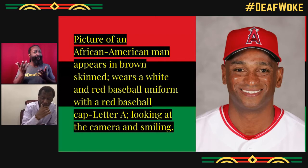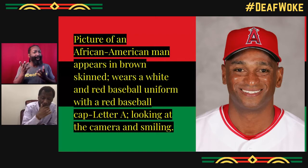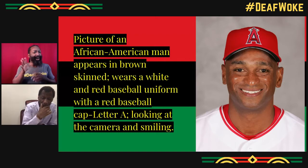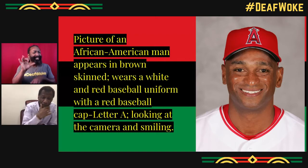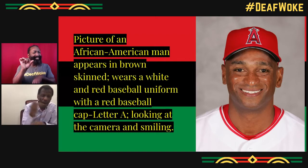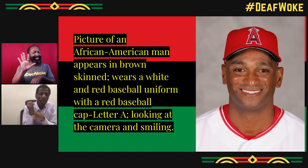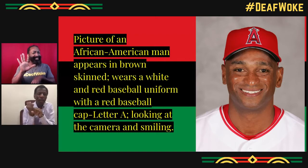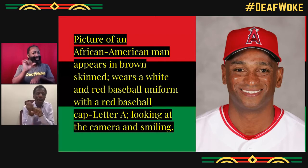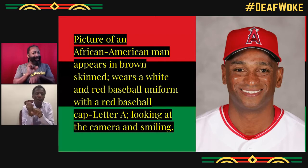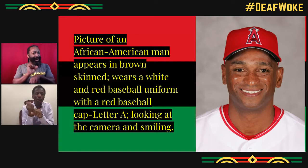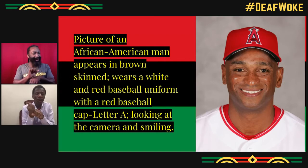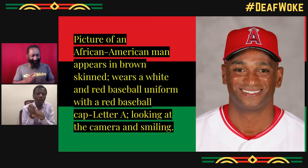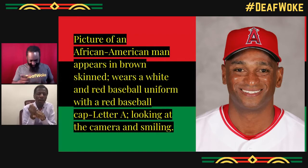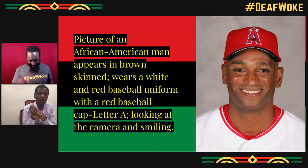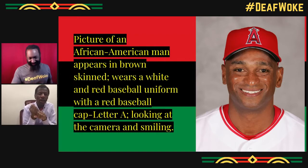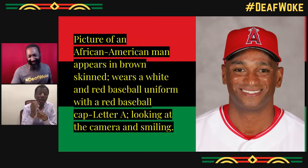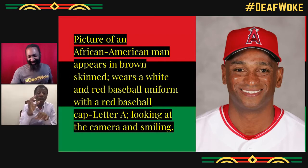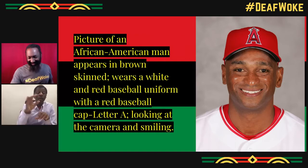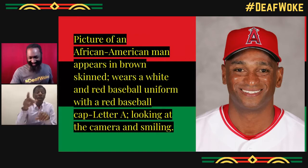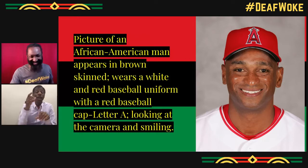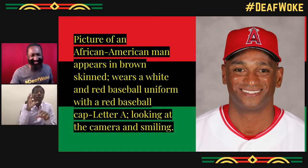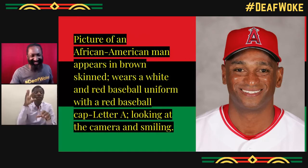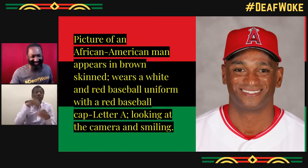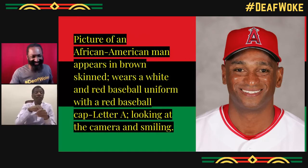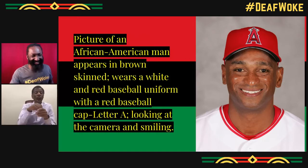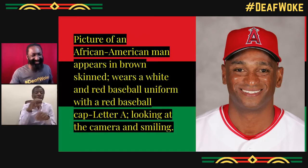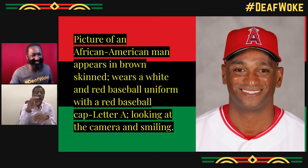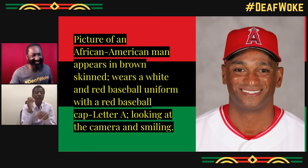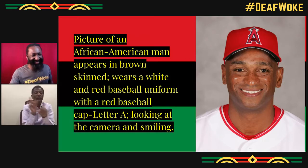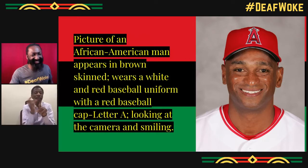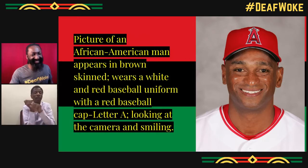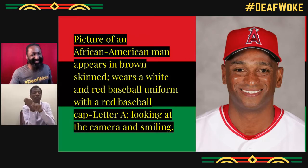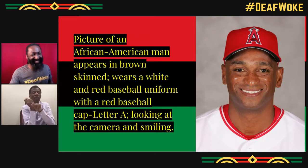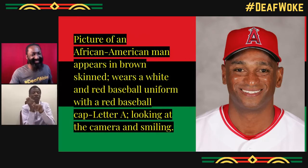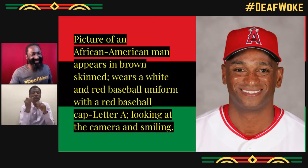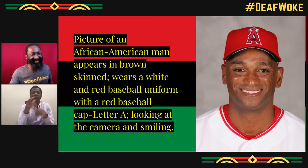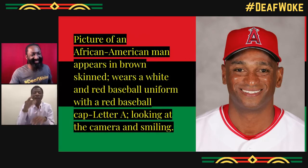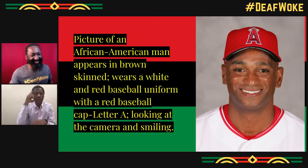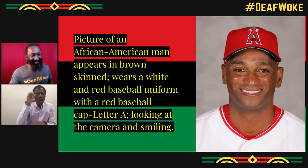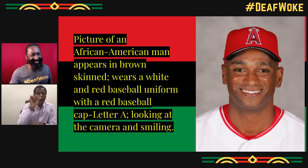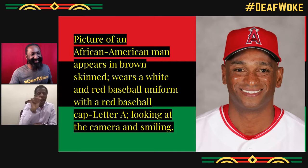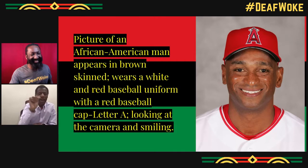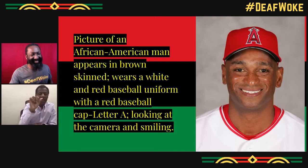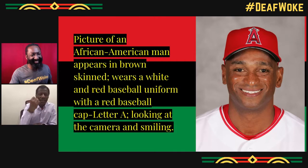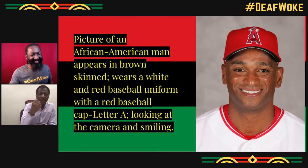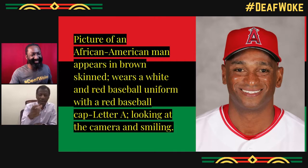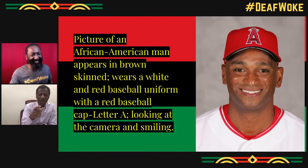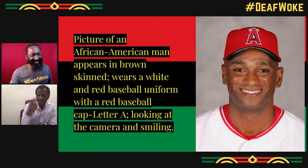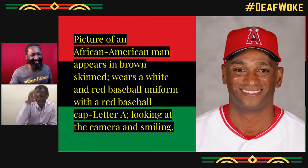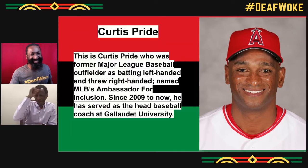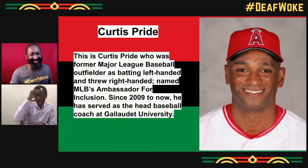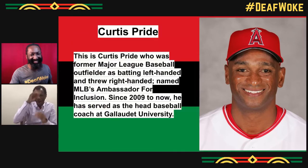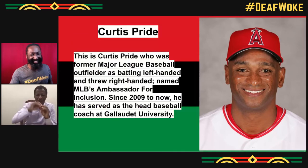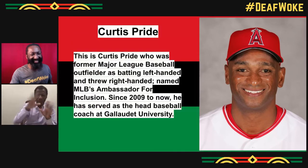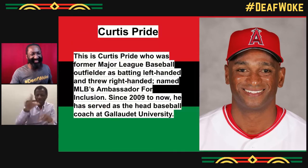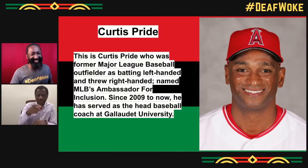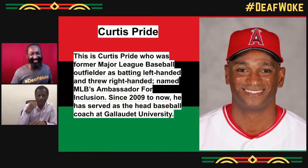I think it starts with a C, right? Yeah, what's his job? But you can name that too. Yeah.